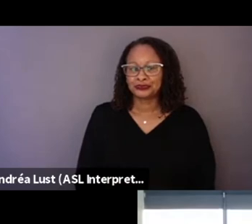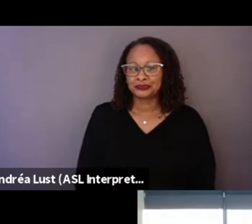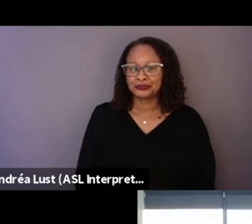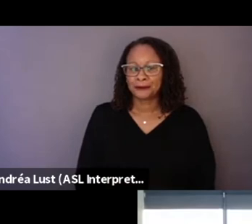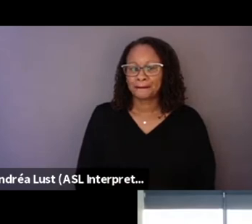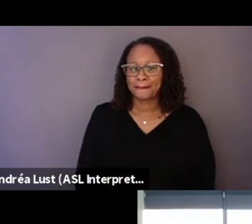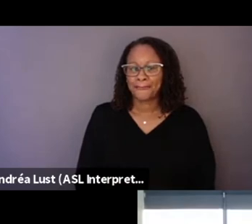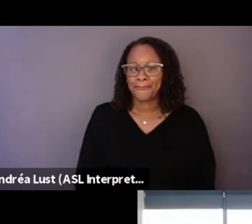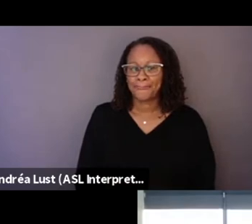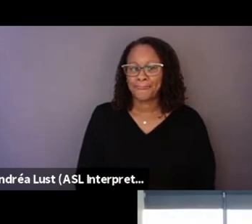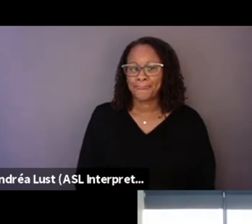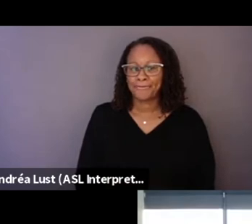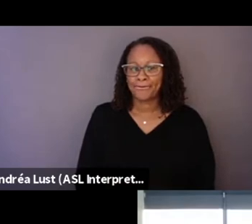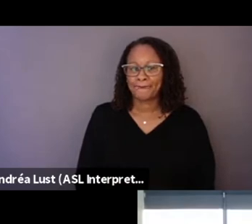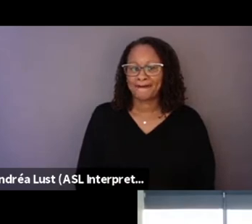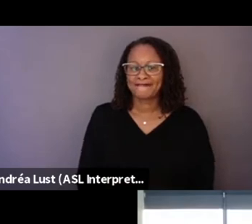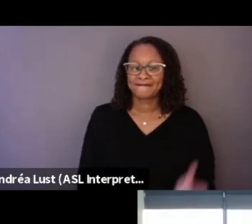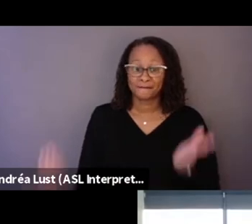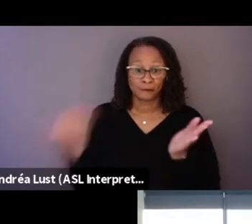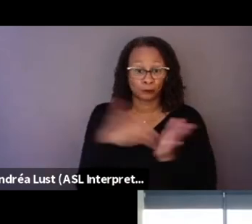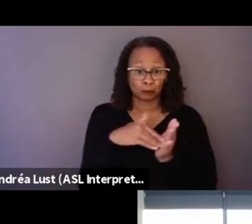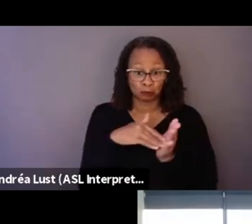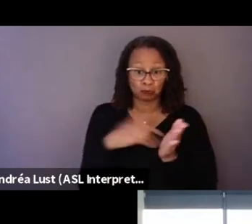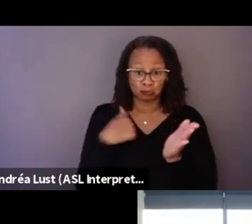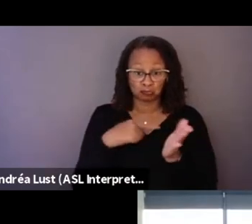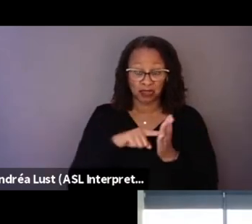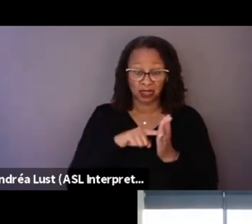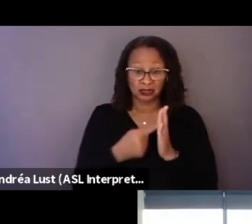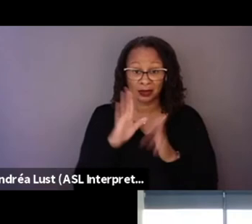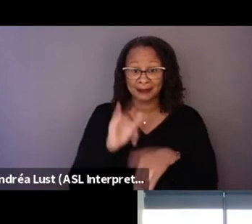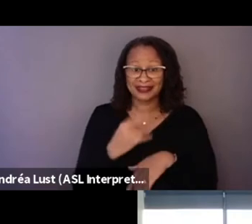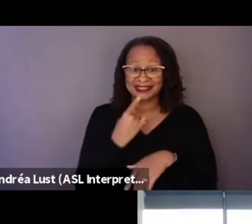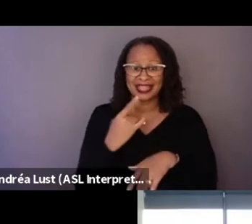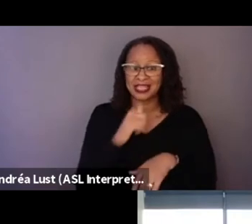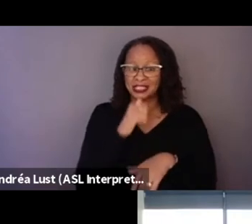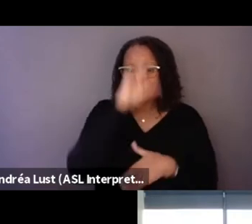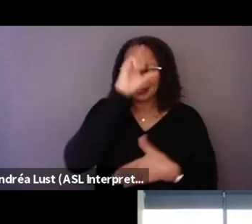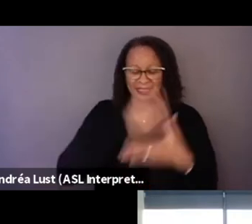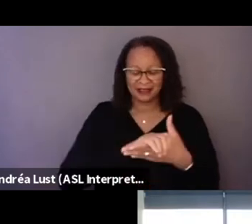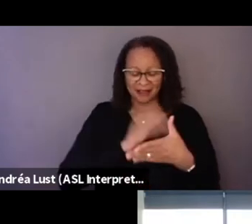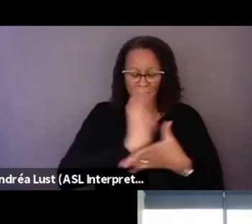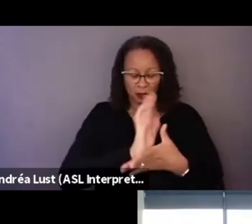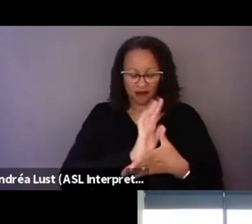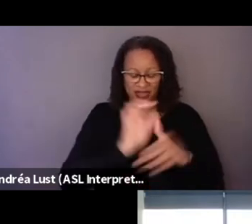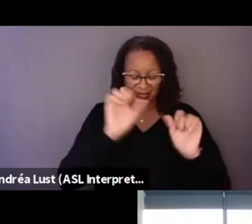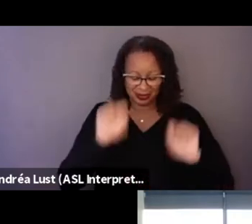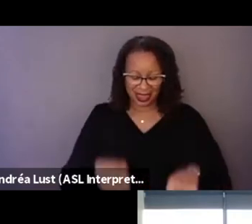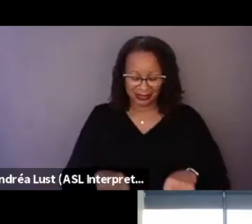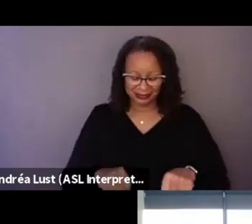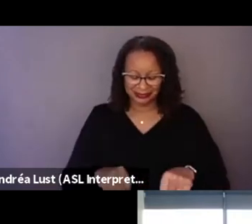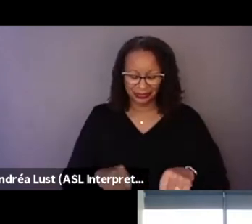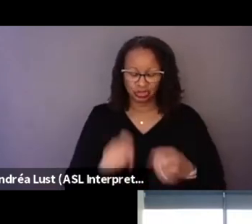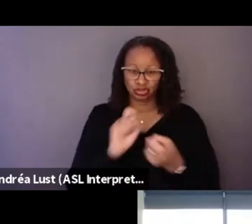I mean, again, I would start by saying that I don't believe that a movie can change anything.